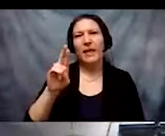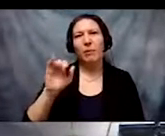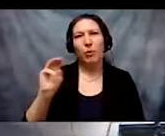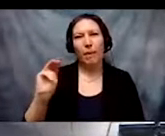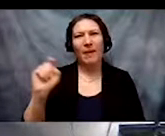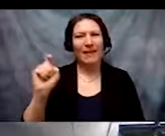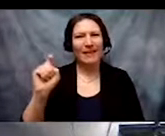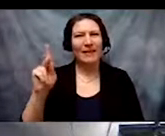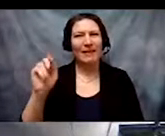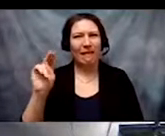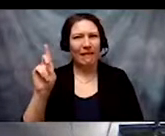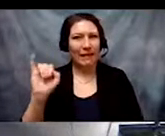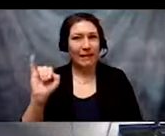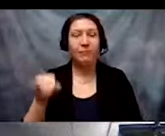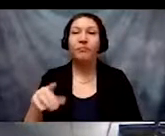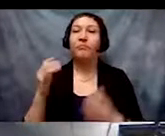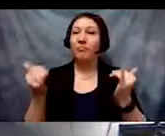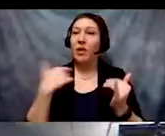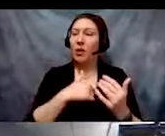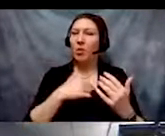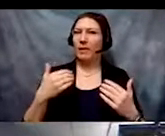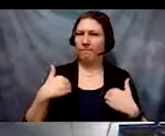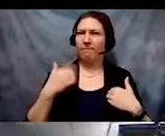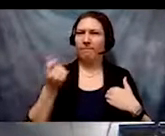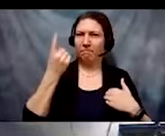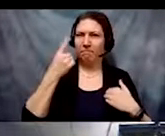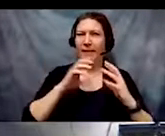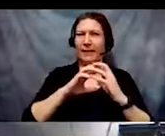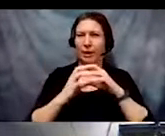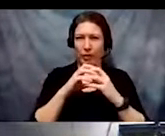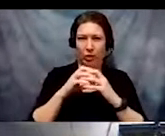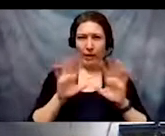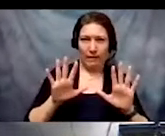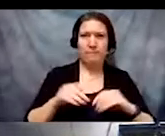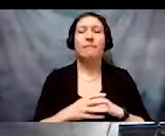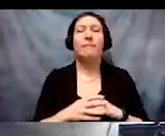Now that we have that sense of intersectionality I thought we should listen to